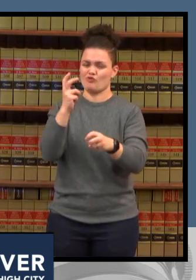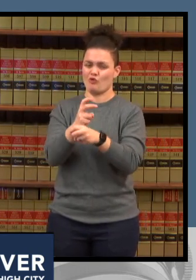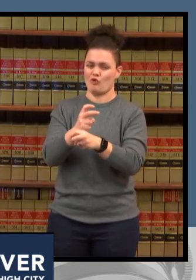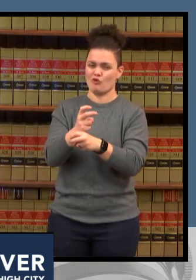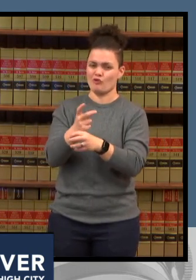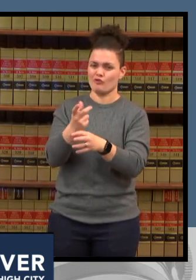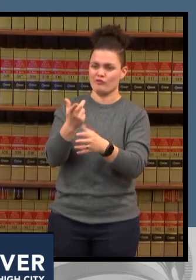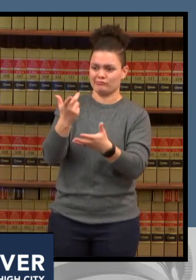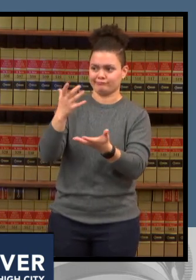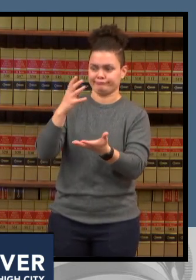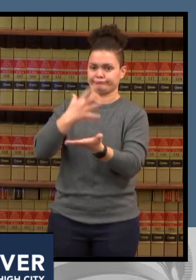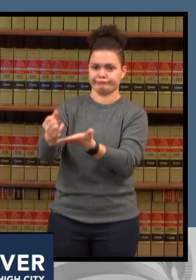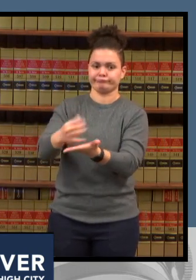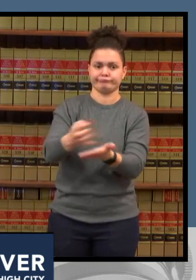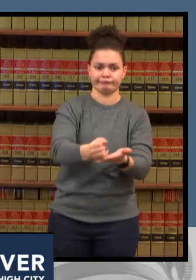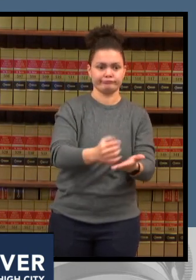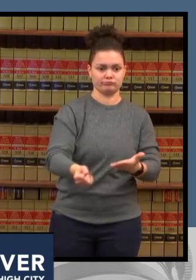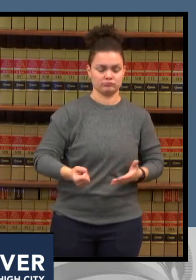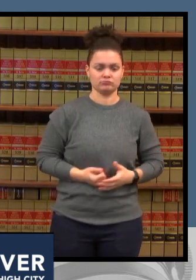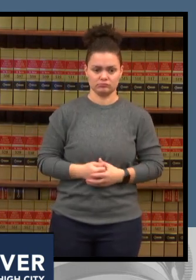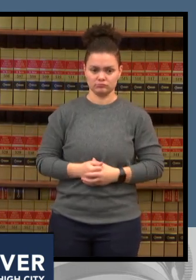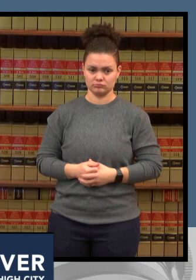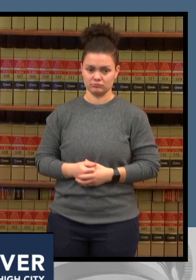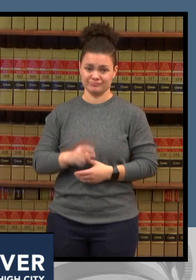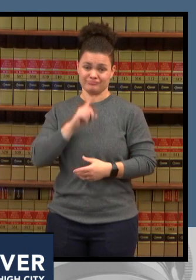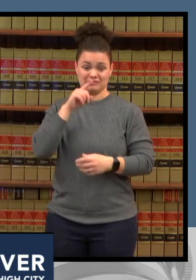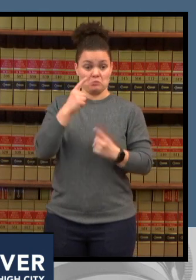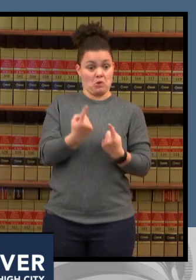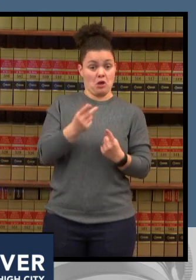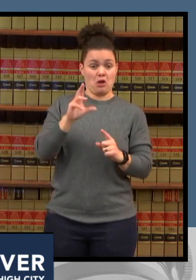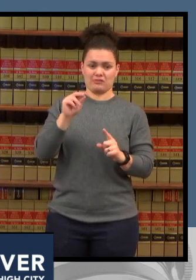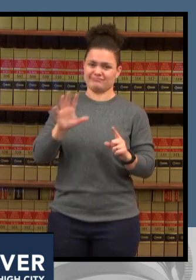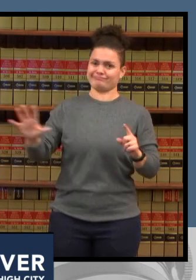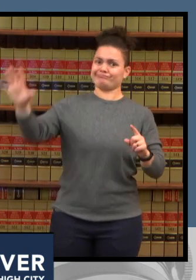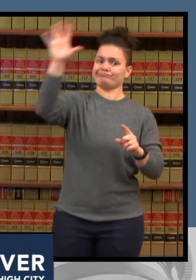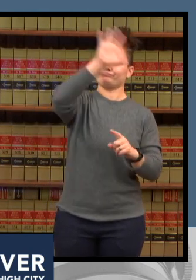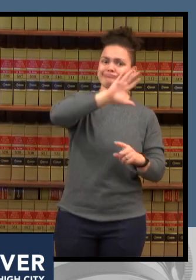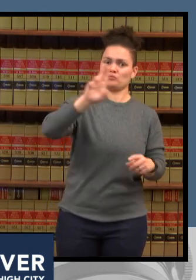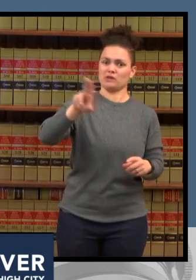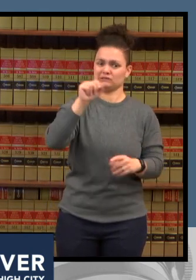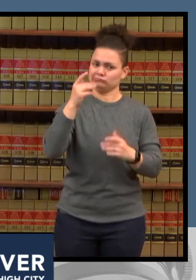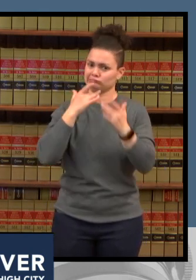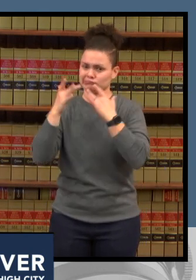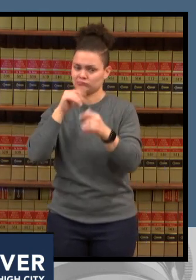and i don't think we'll be getting any anytime soon um that said this is so predominant in the